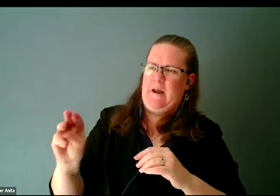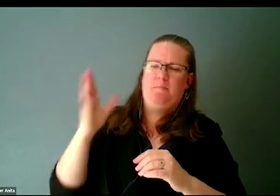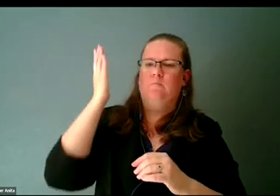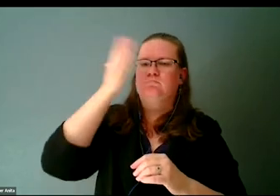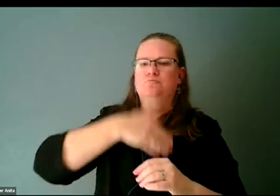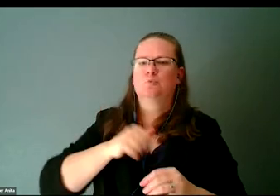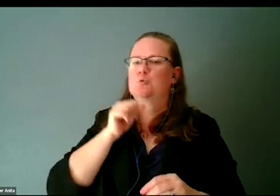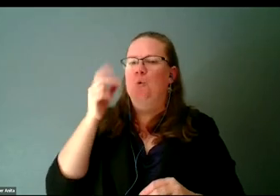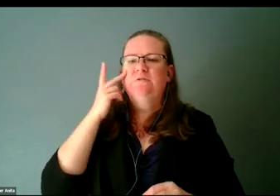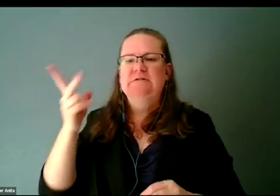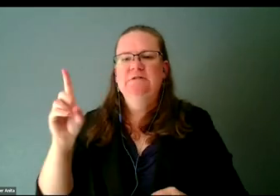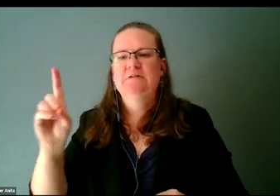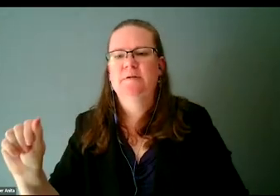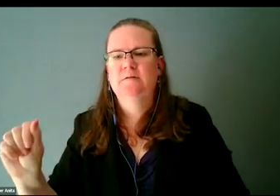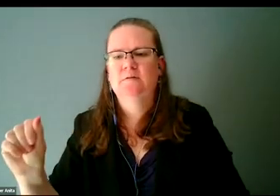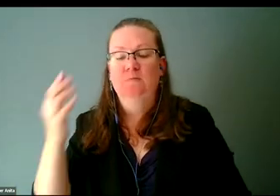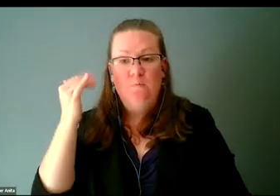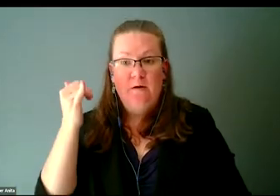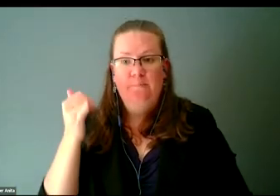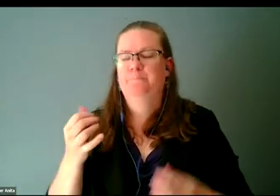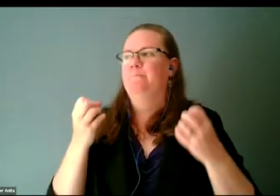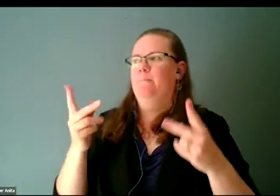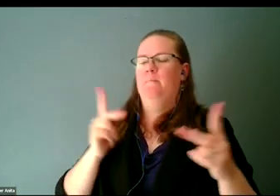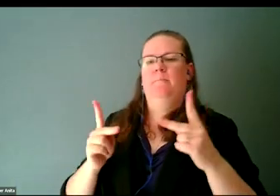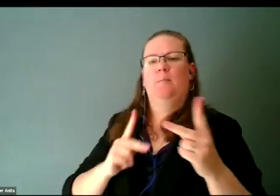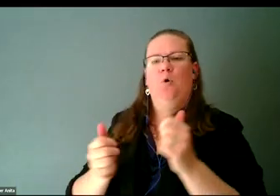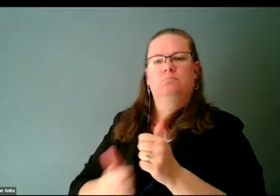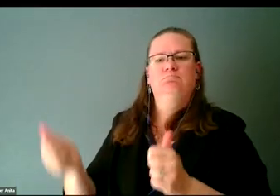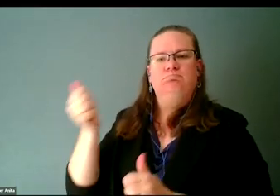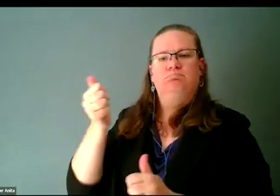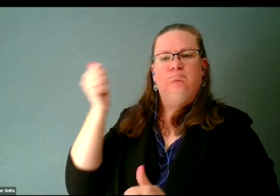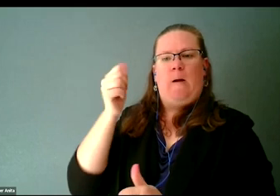in positions of authority or power or happen to make it do